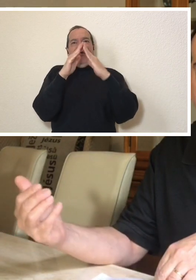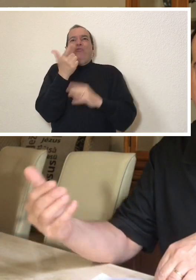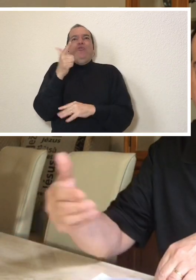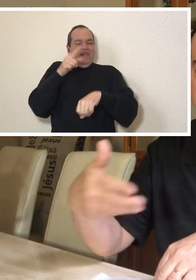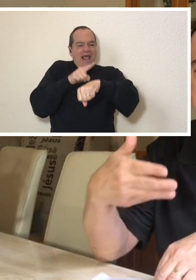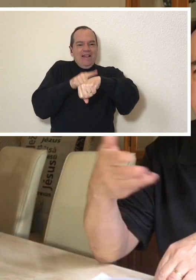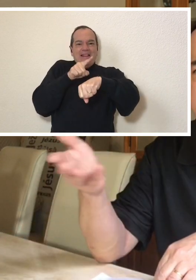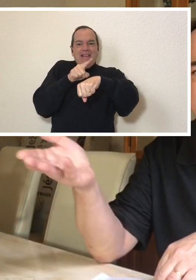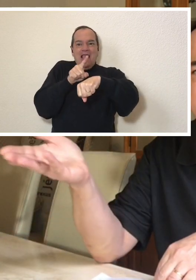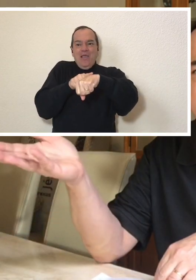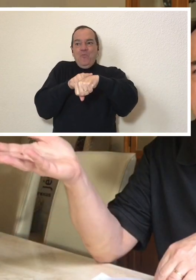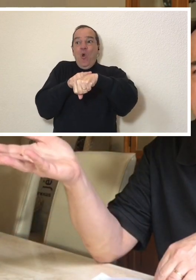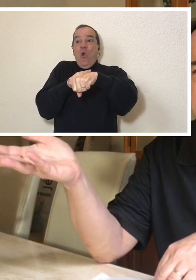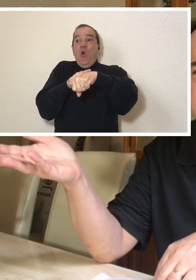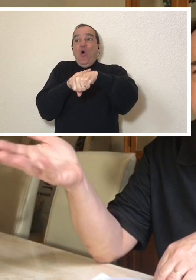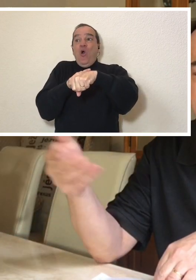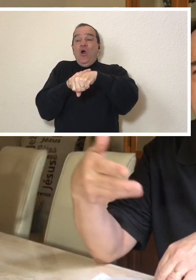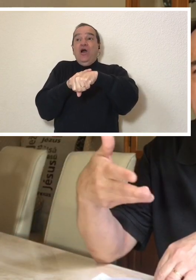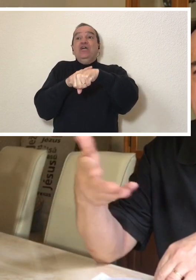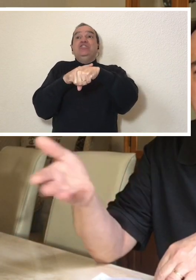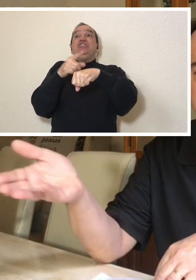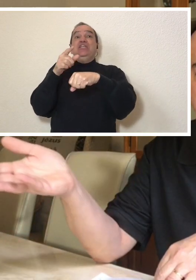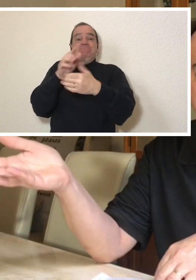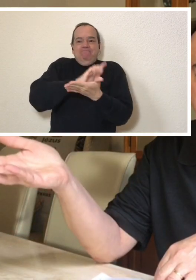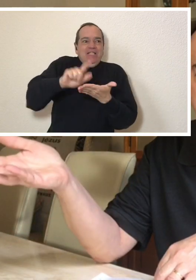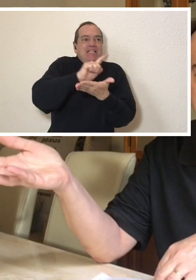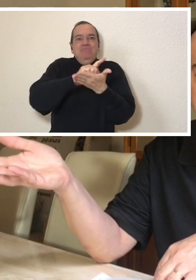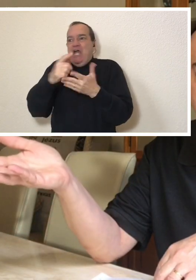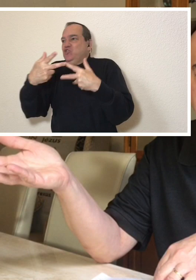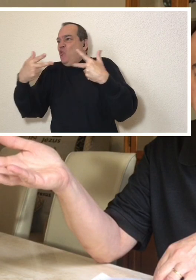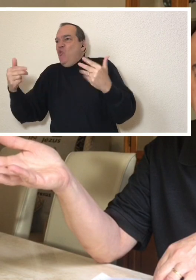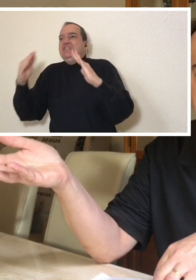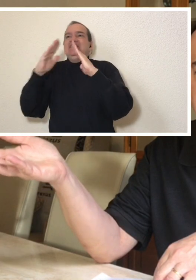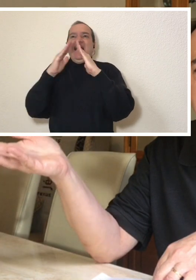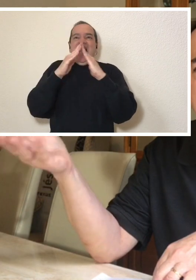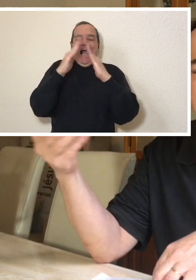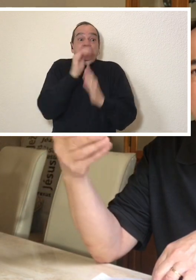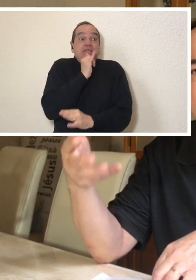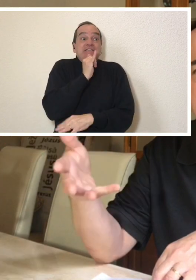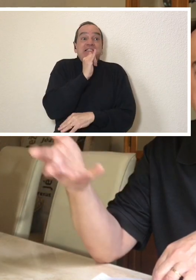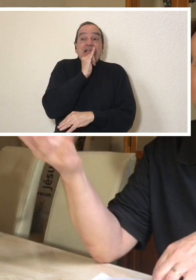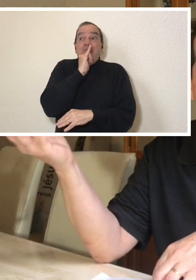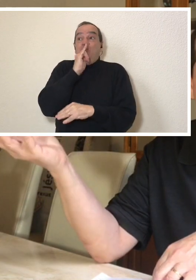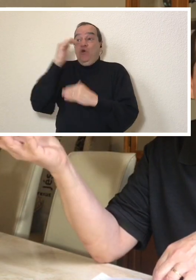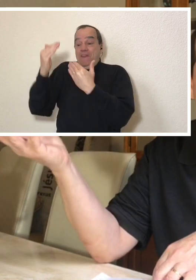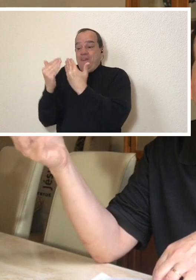the front yard of my house was getting awful needing some care the grass growing so high